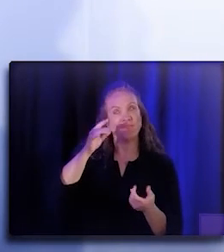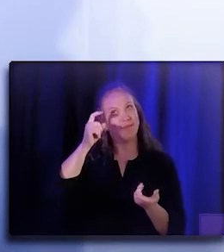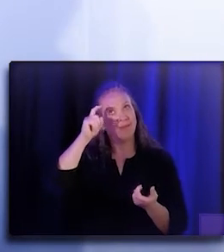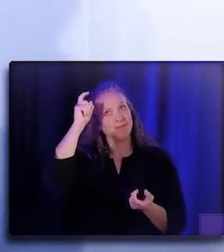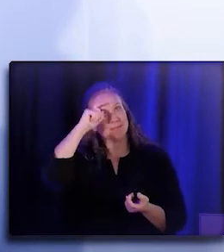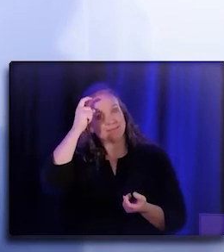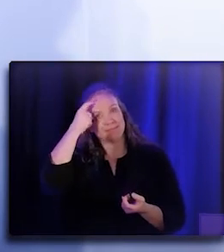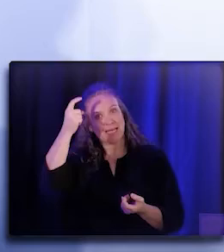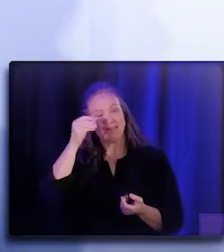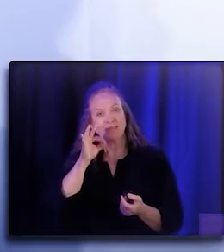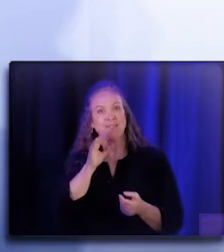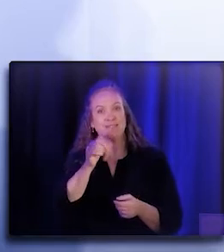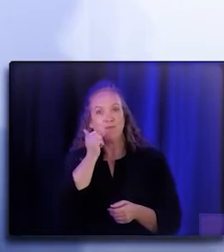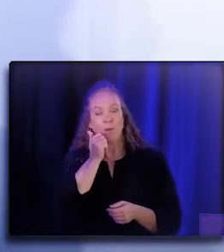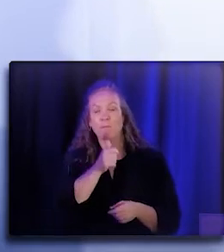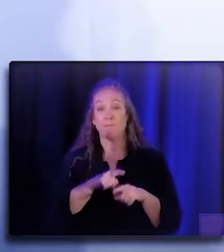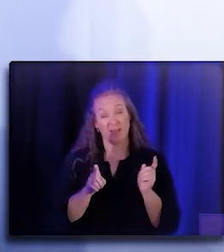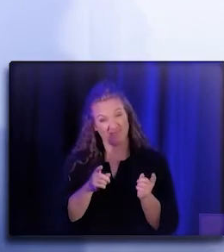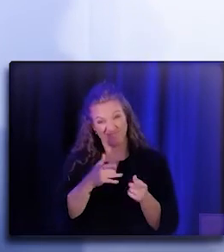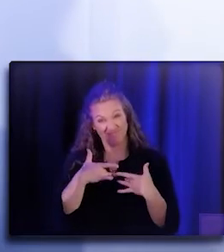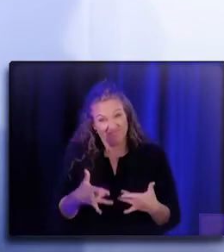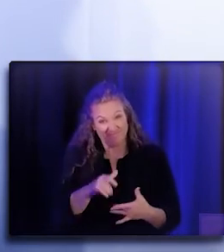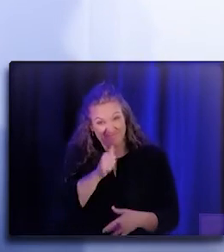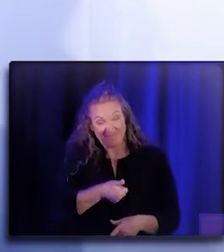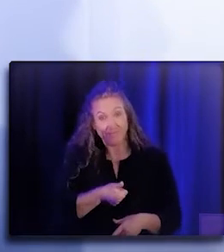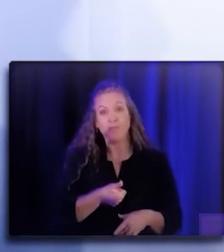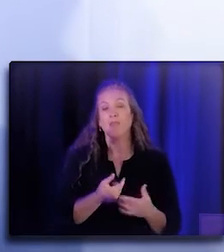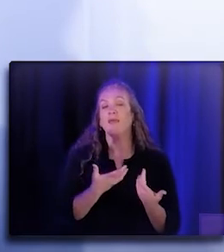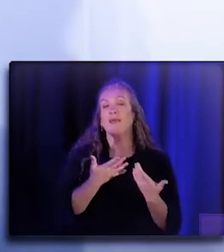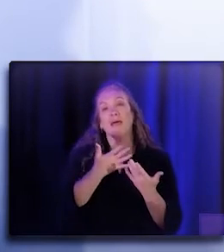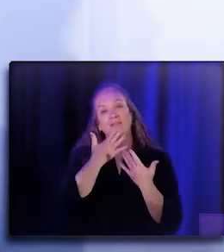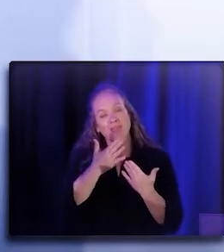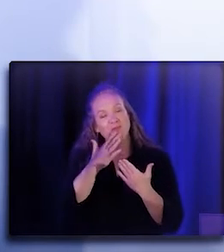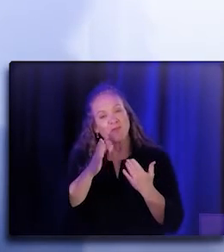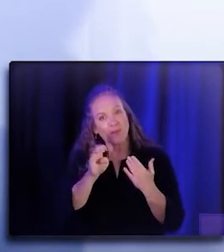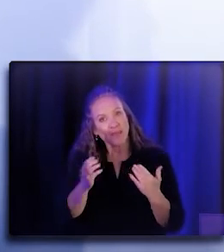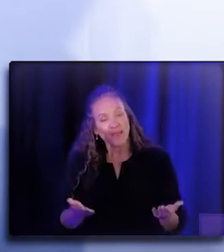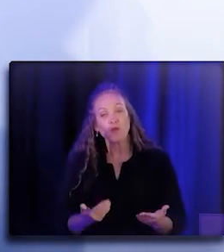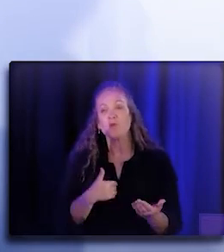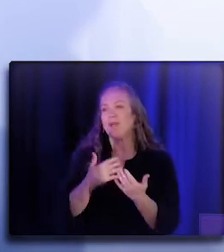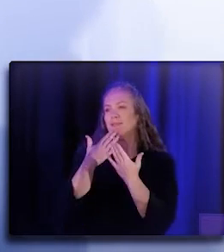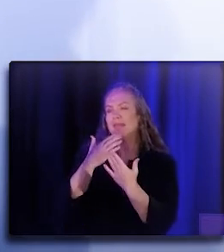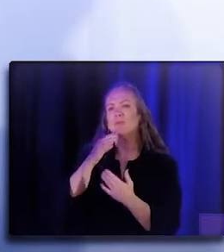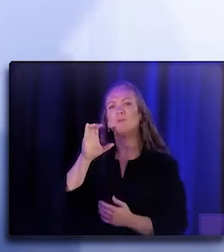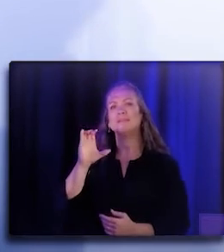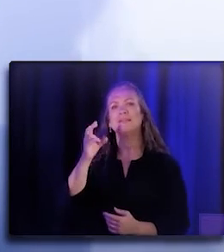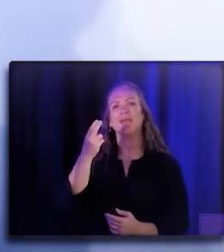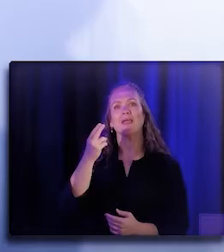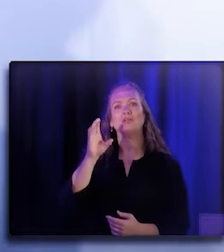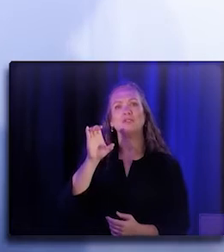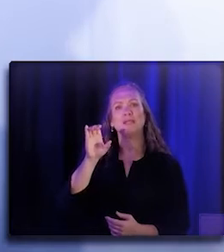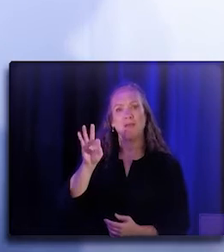But thank you, you know, it's a pleasure to be here and I thank, you know, CHCF for everything that they're doing for California.